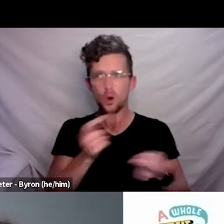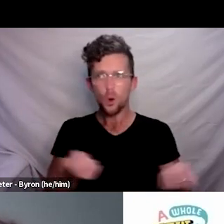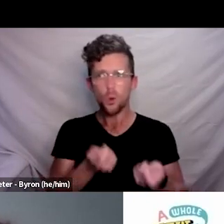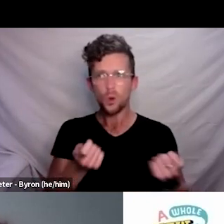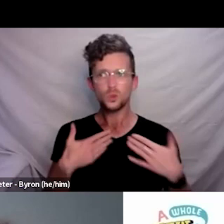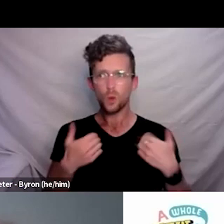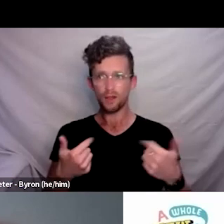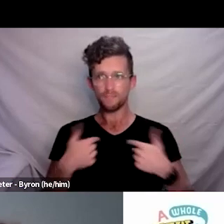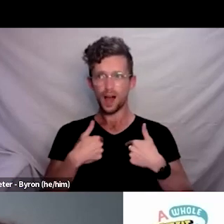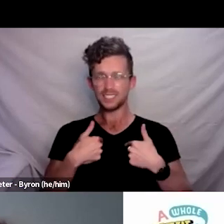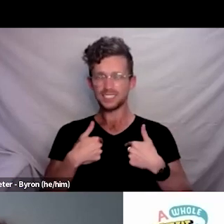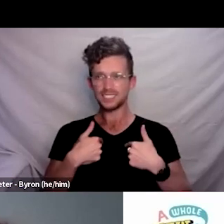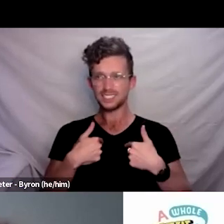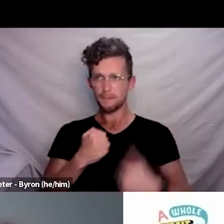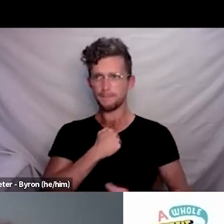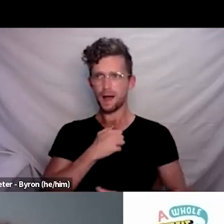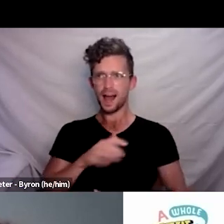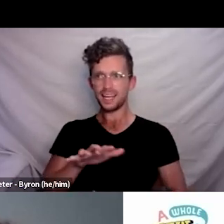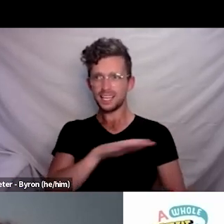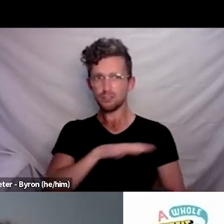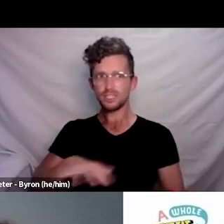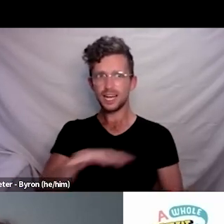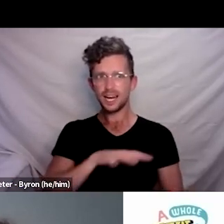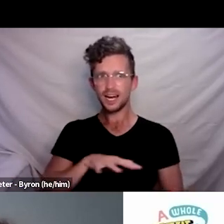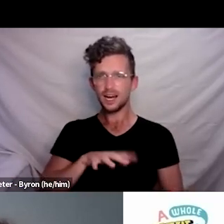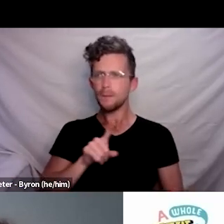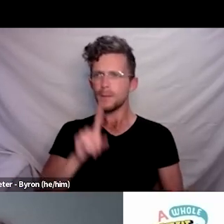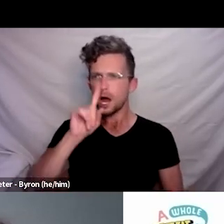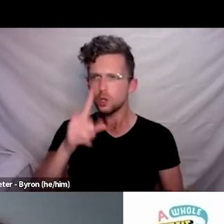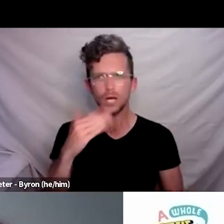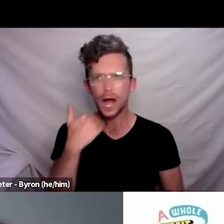I’m not sure what it’s like anywhere else, but you can’t always rely on organisations.